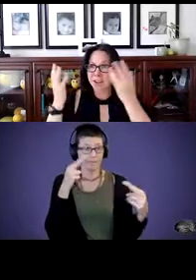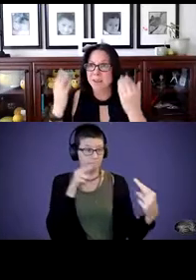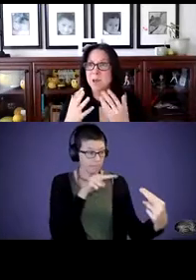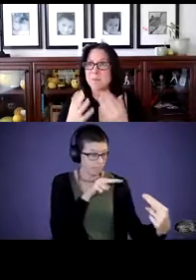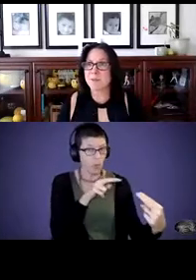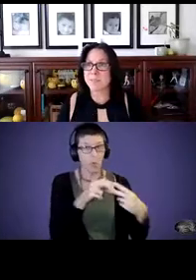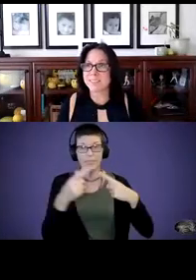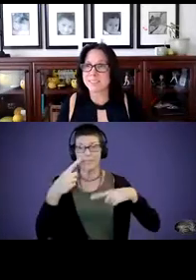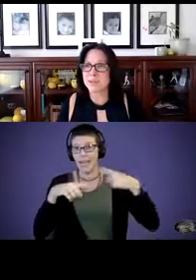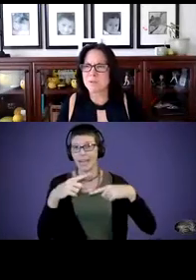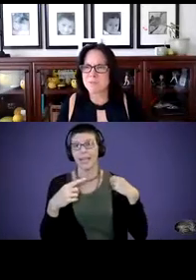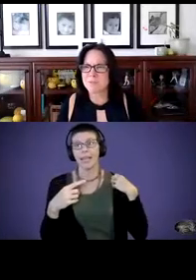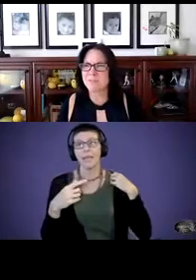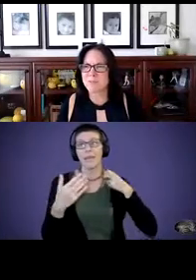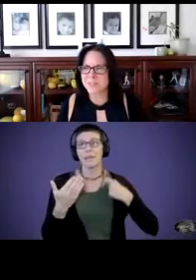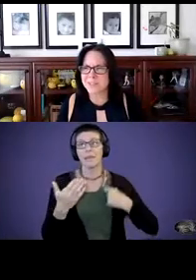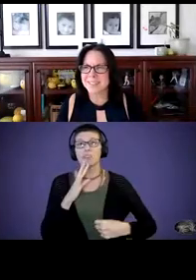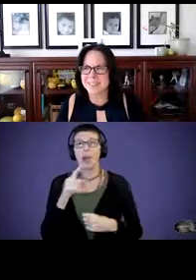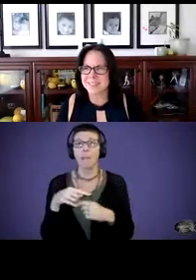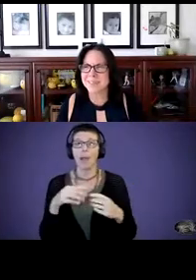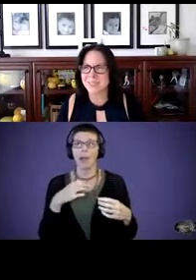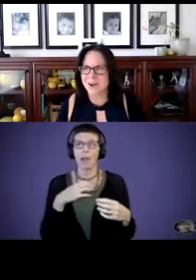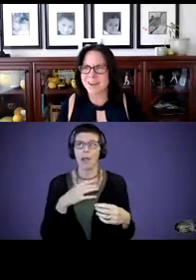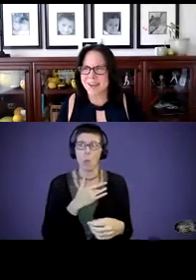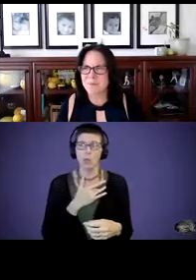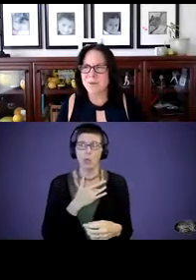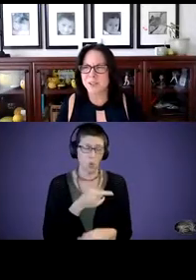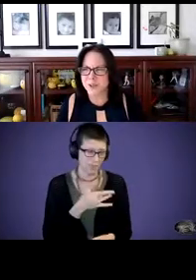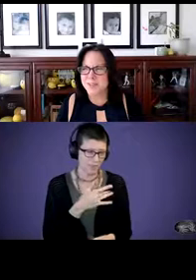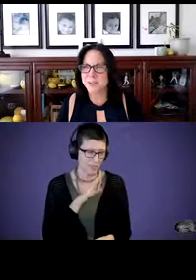about emotions. Oh, you're frustrated. I'm sorry. I'm frustrated too.